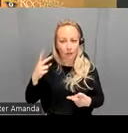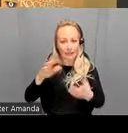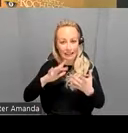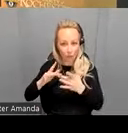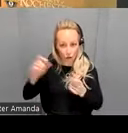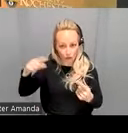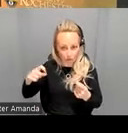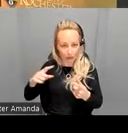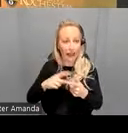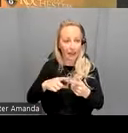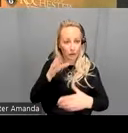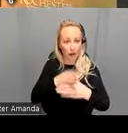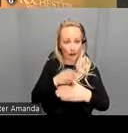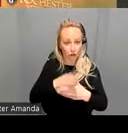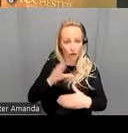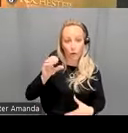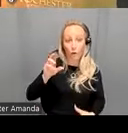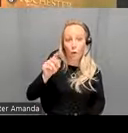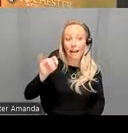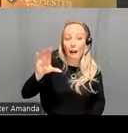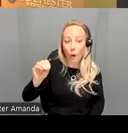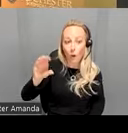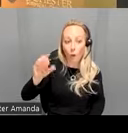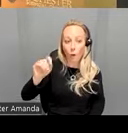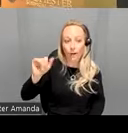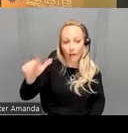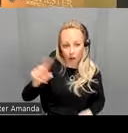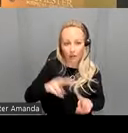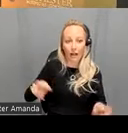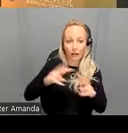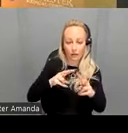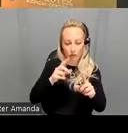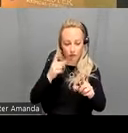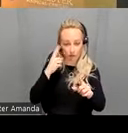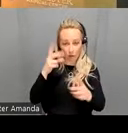the cortical cortical values across those same two networks then we normalize each of